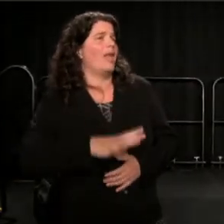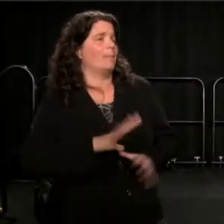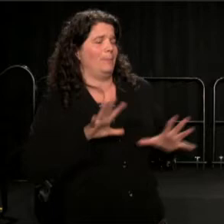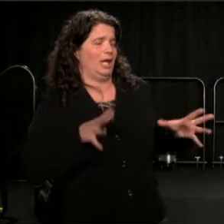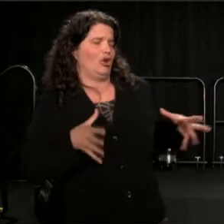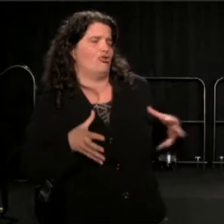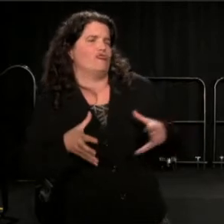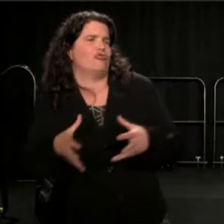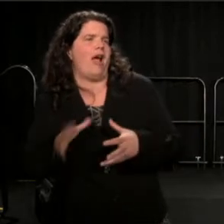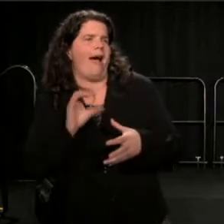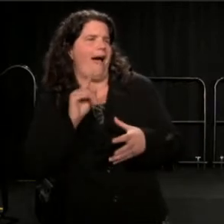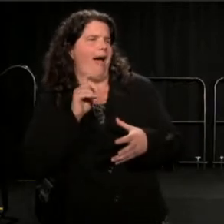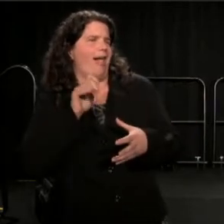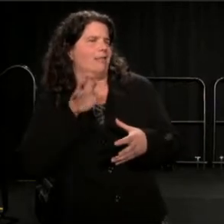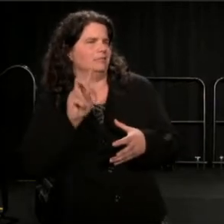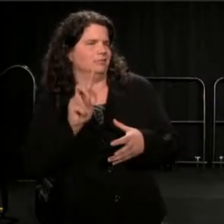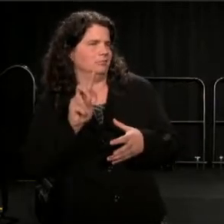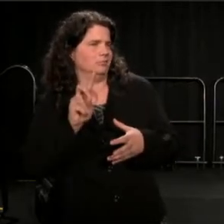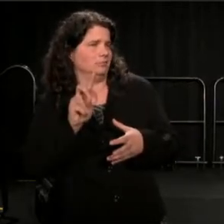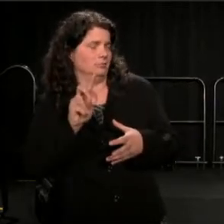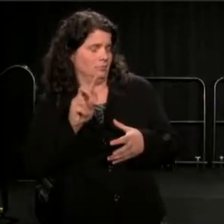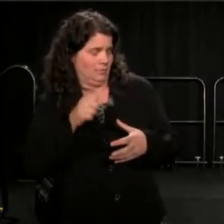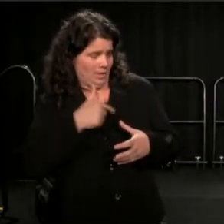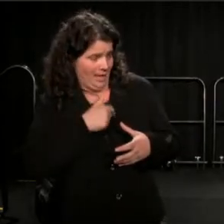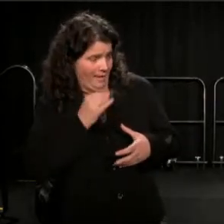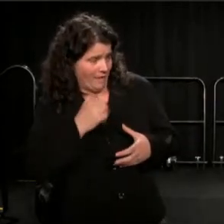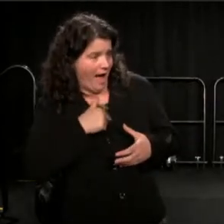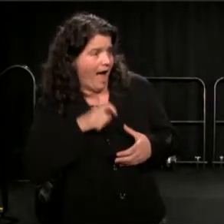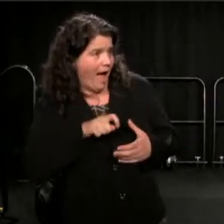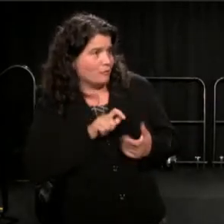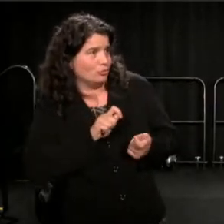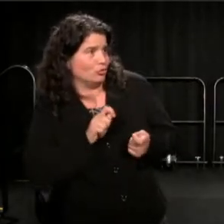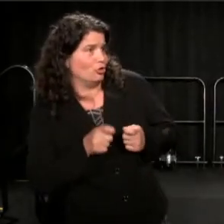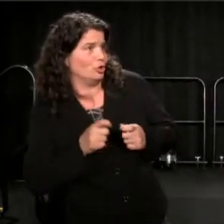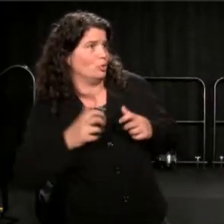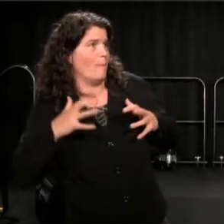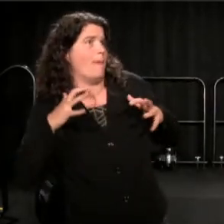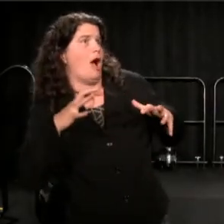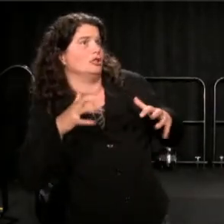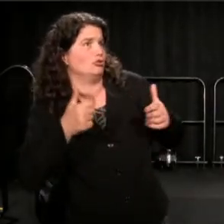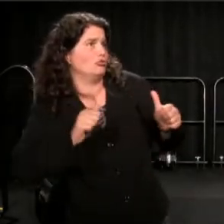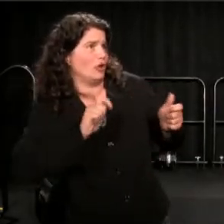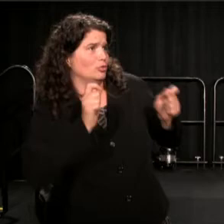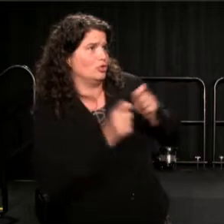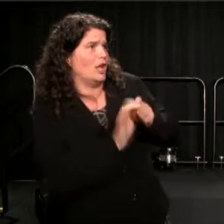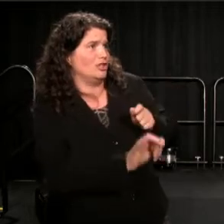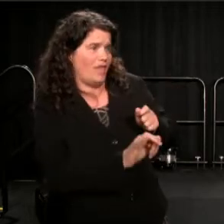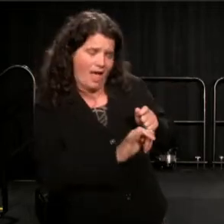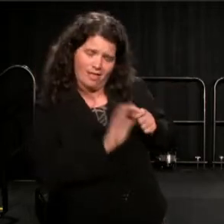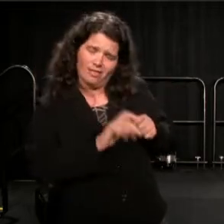And if I have to turn into a monster trying to change it, that is a risk that my soul will have to take.